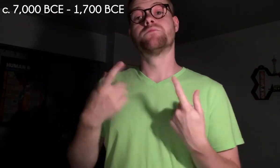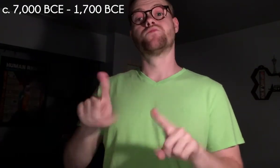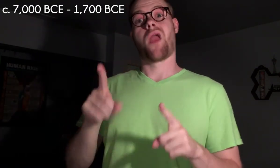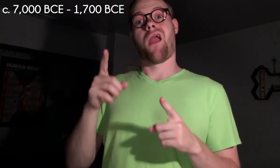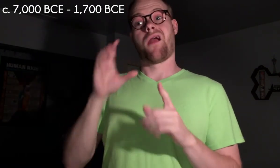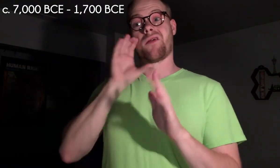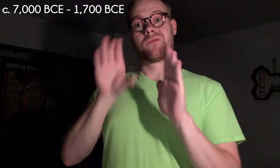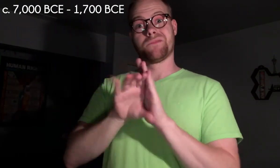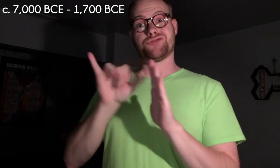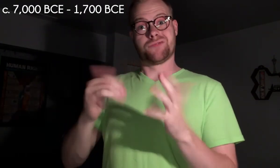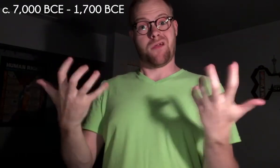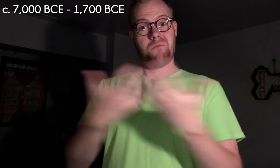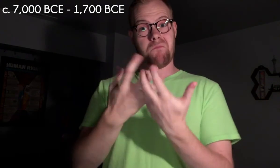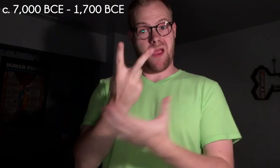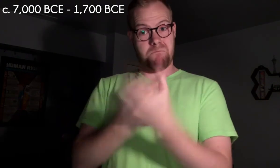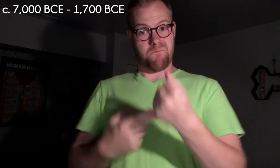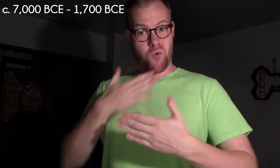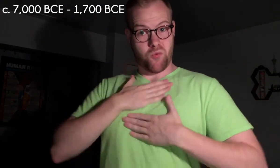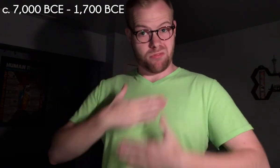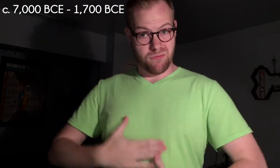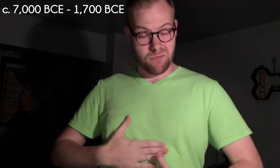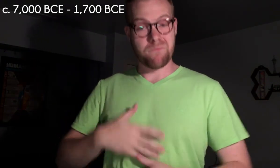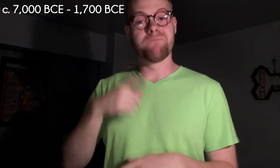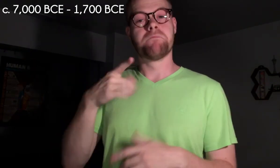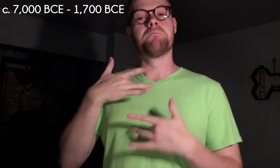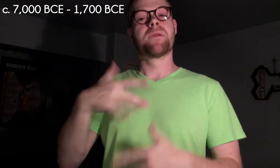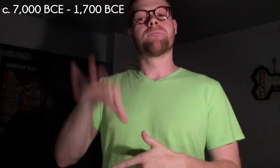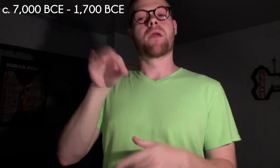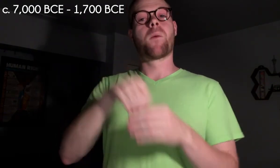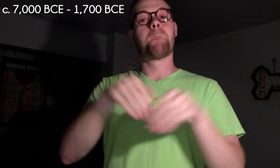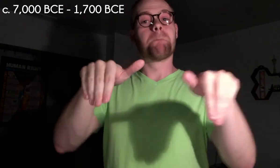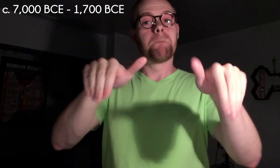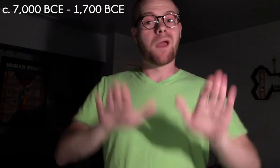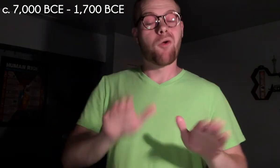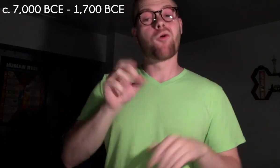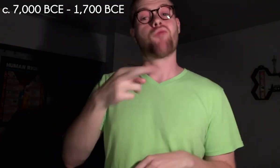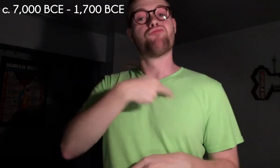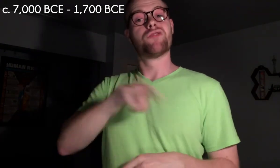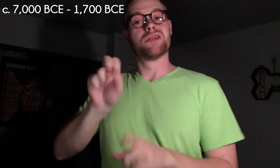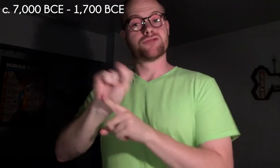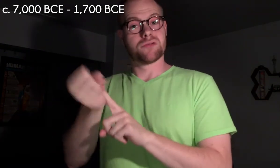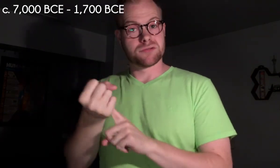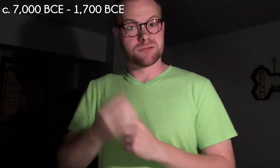while images that combine sexual characteristics appear in burials or religious settings.